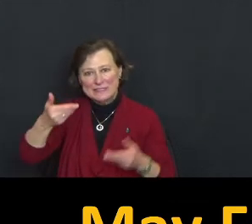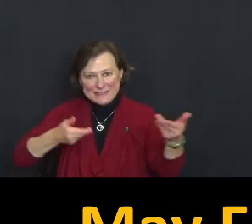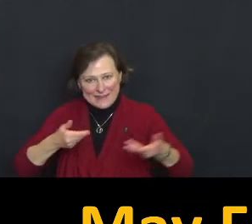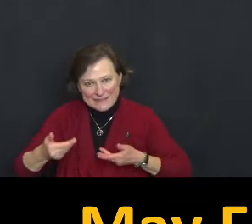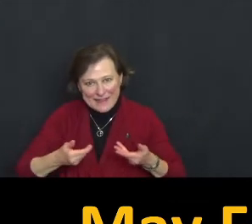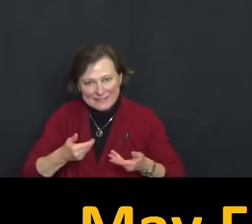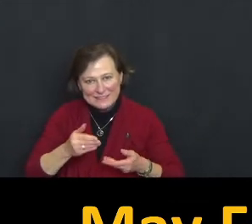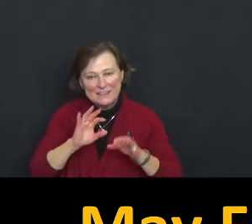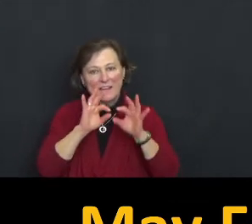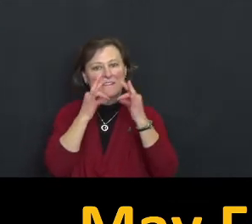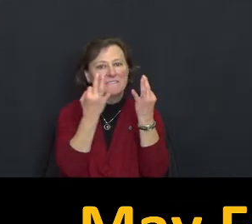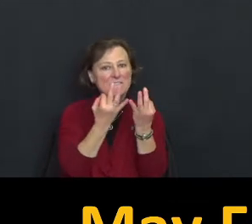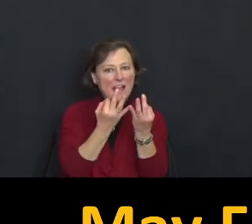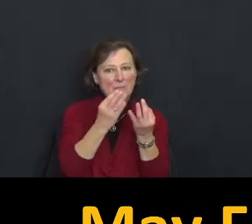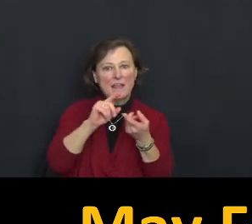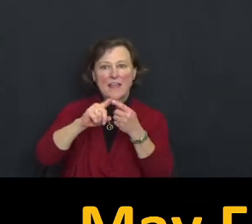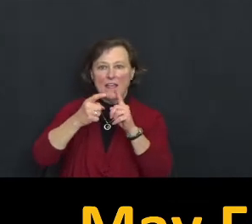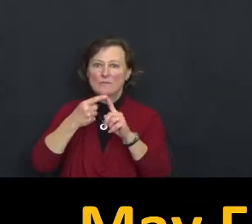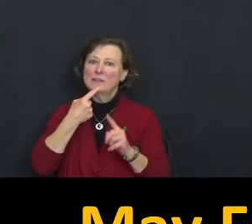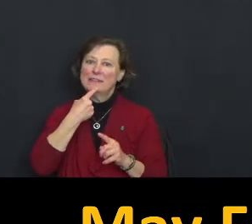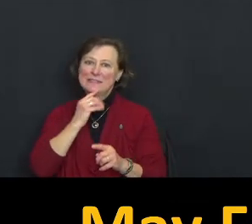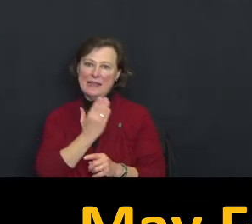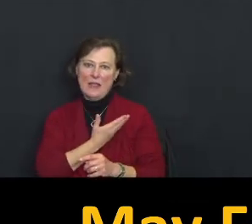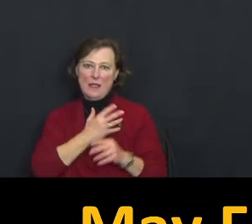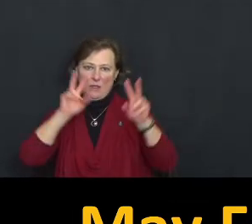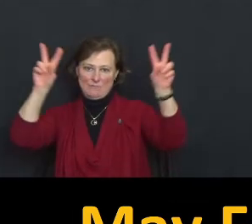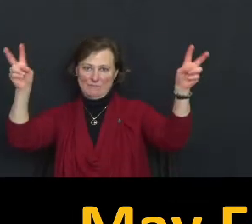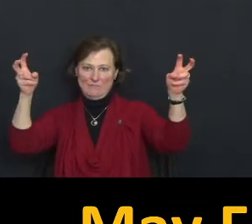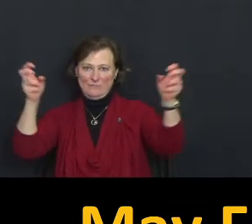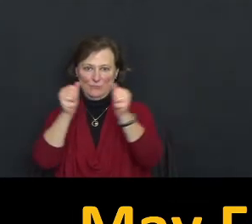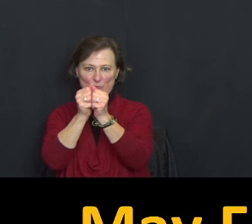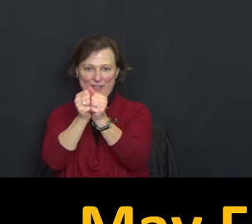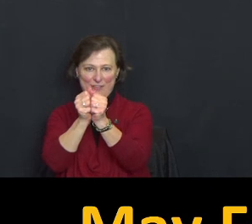friends saying these words together.